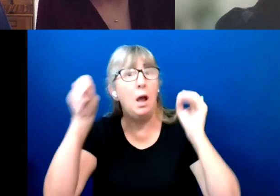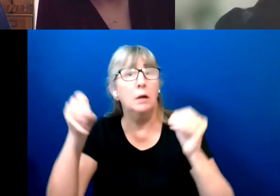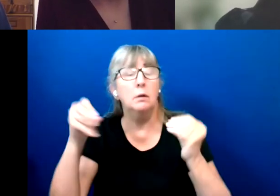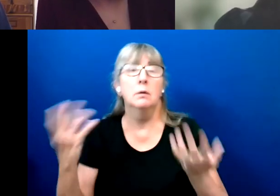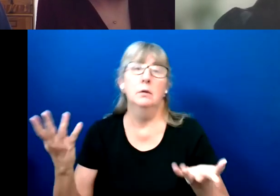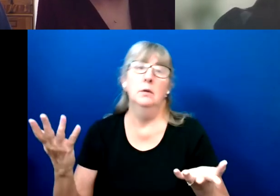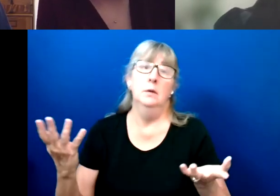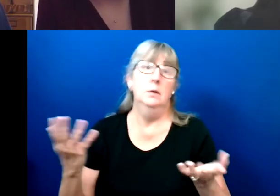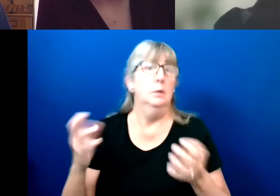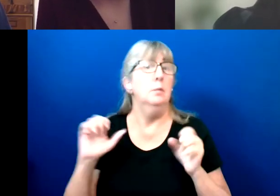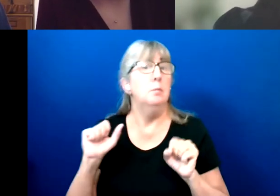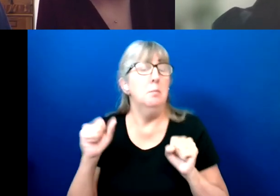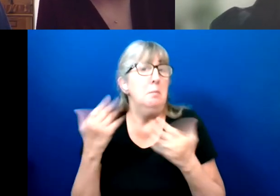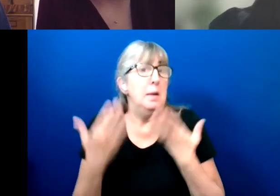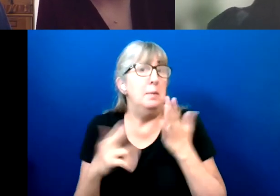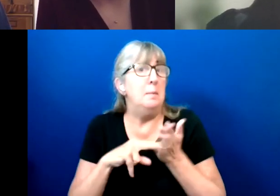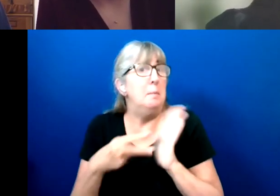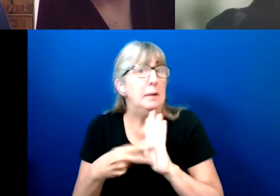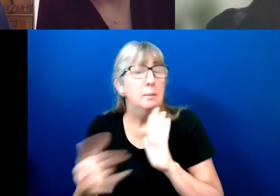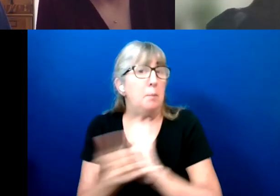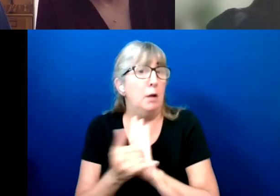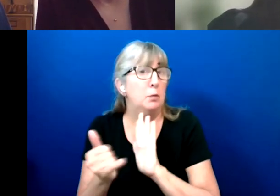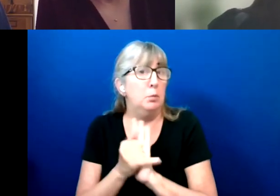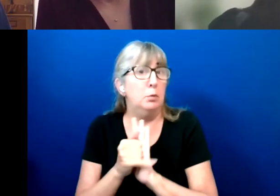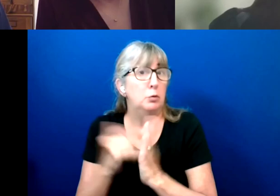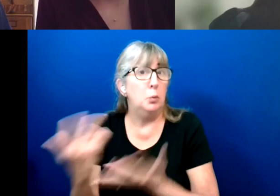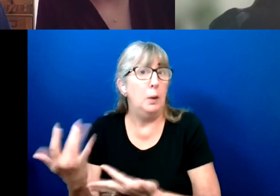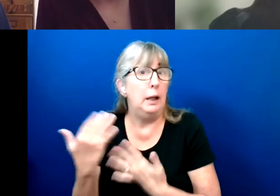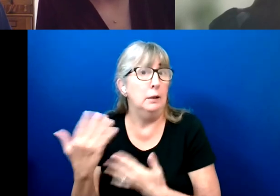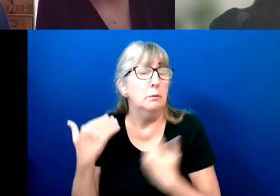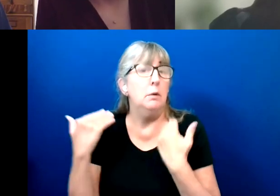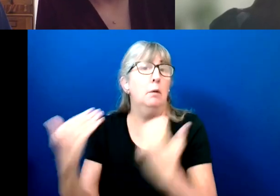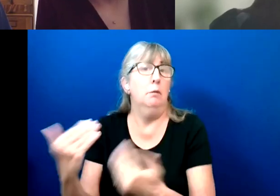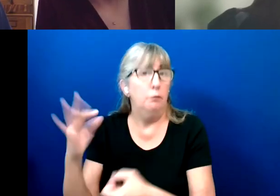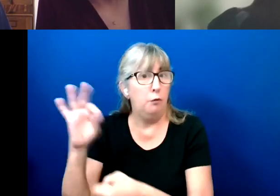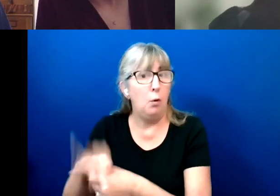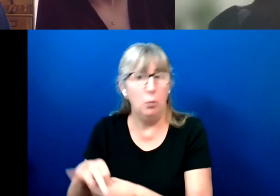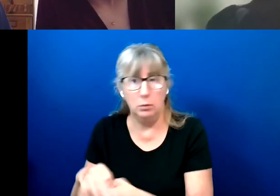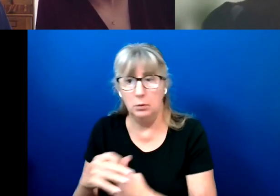it impossible for you to wait an hour and a half to vote or longer.